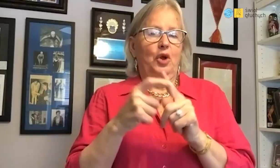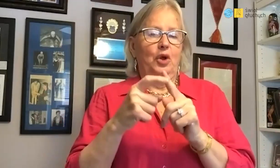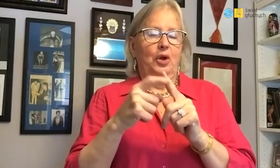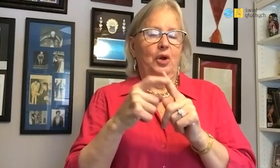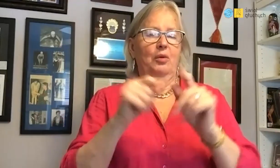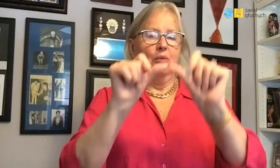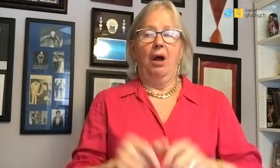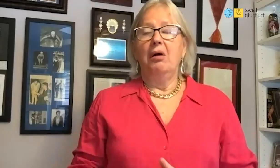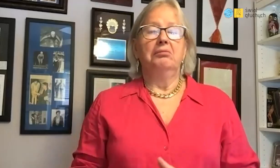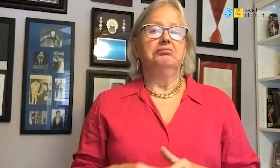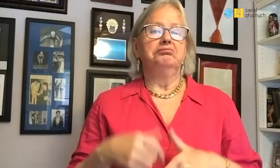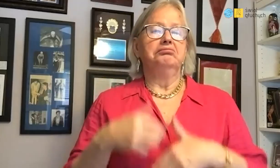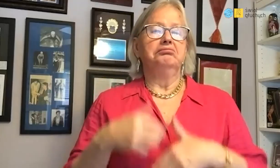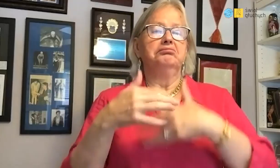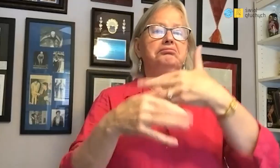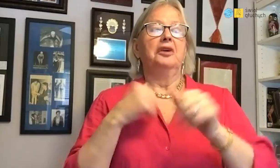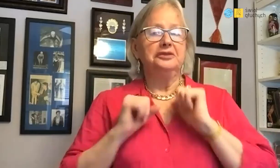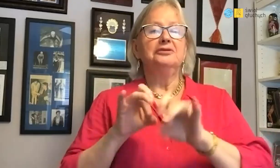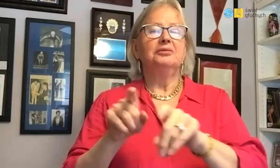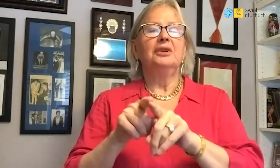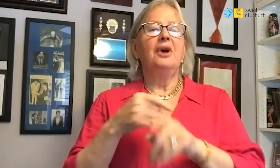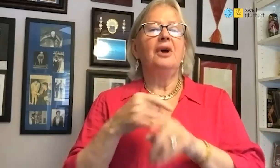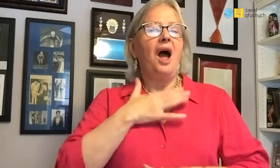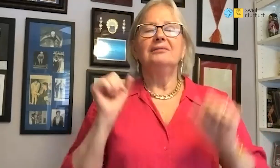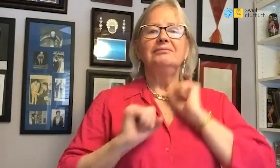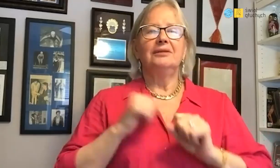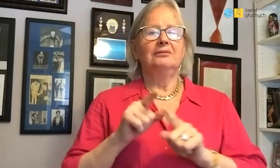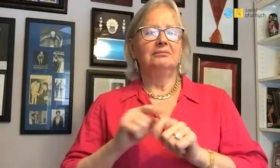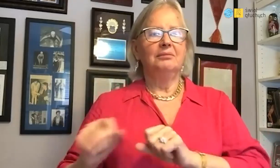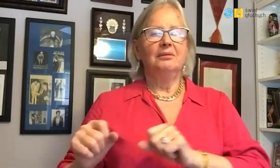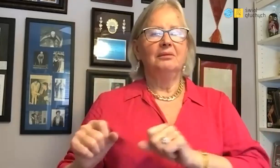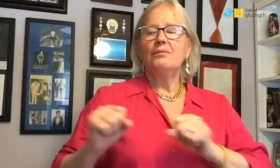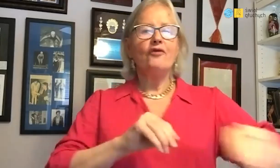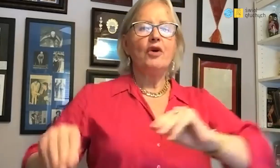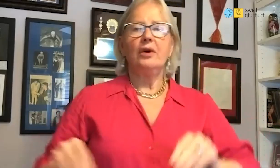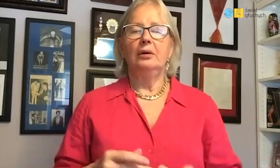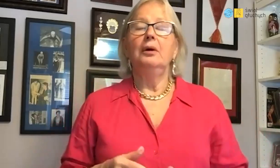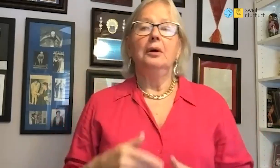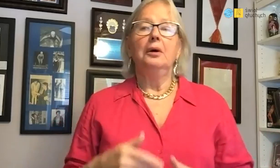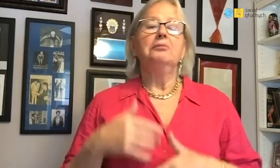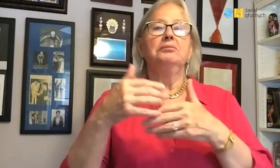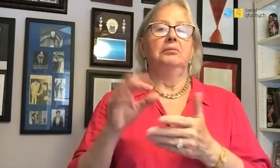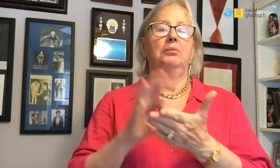which leads me to have a cup. I really liked exercising and I have always been active.